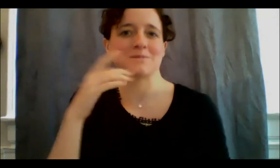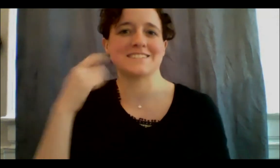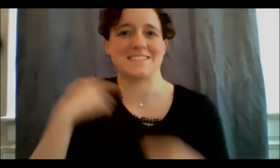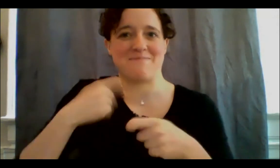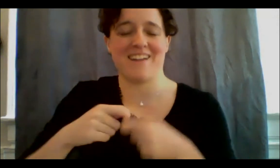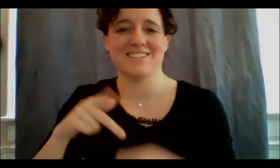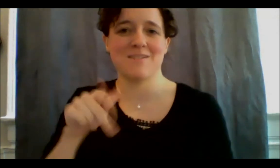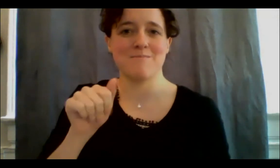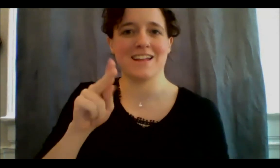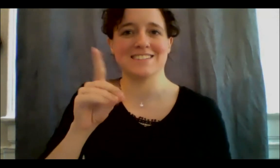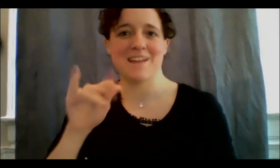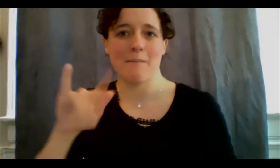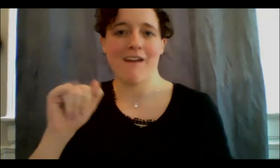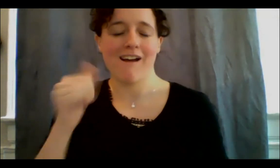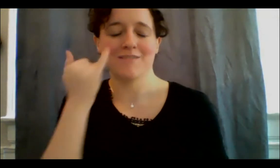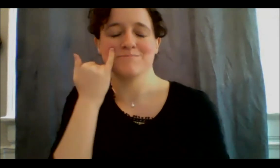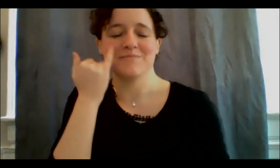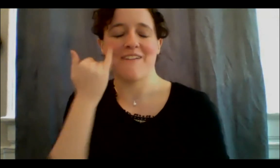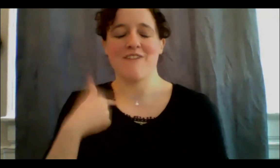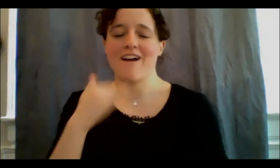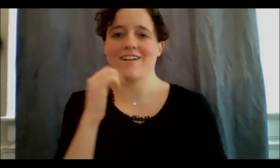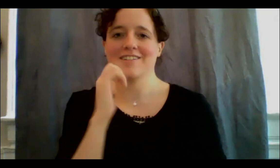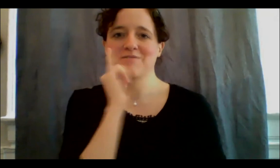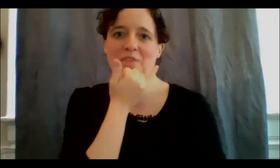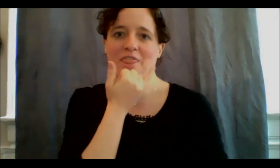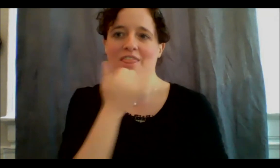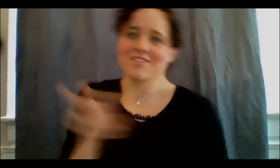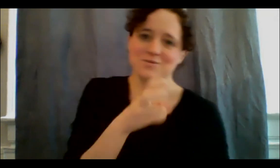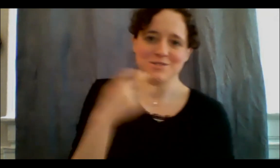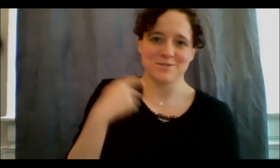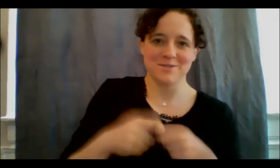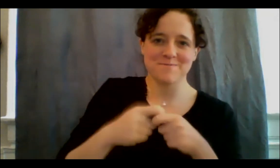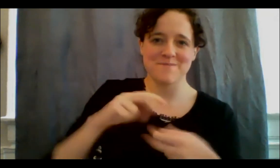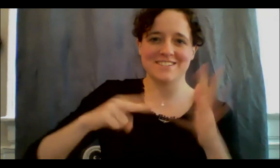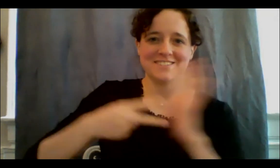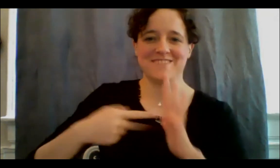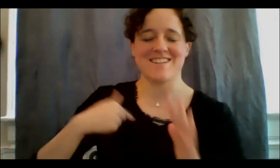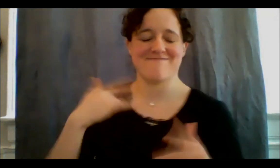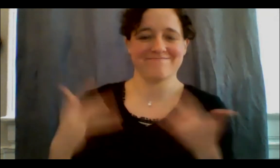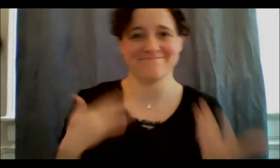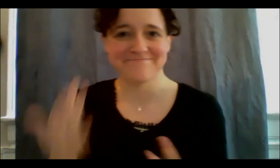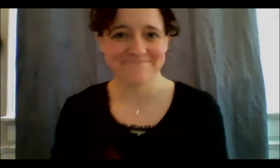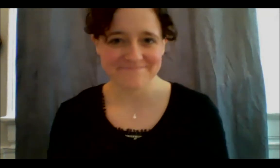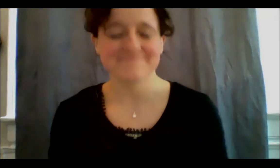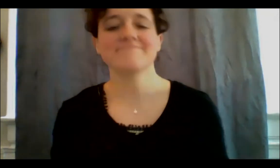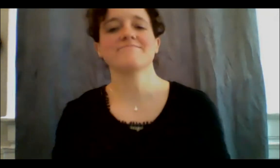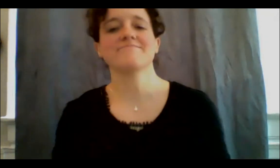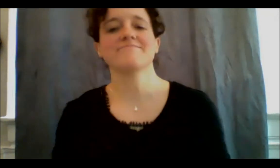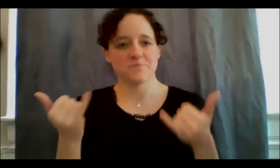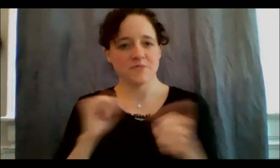conversation. So, we are going through this pandemia together, but the realities